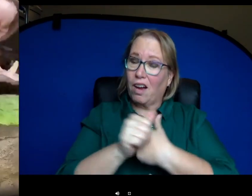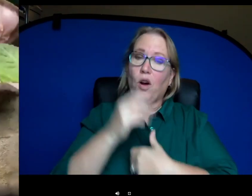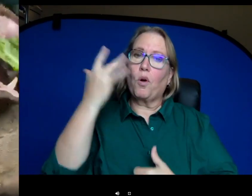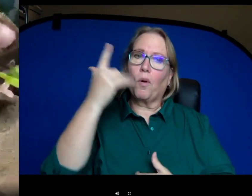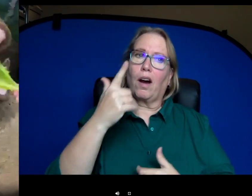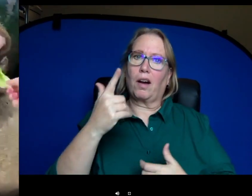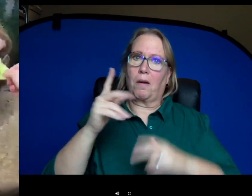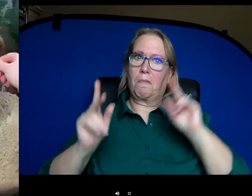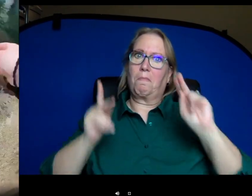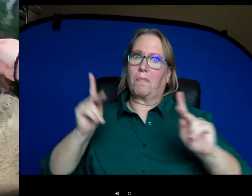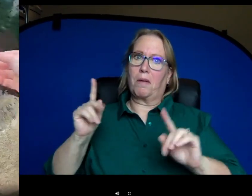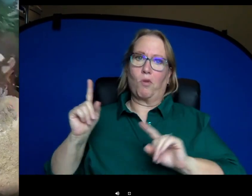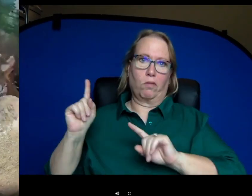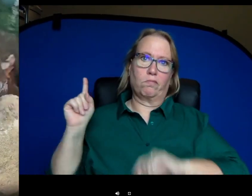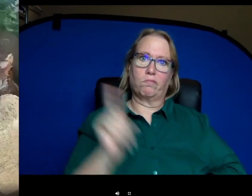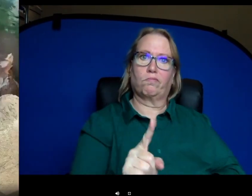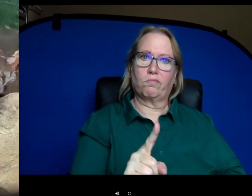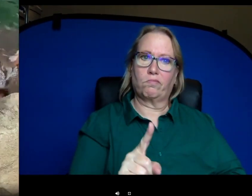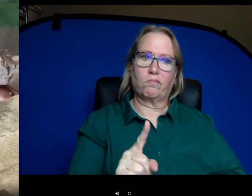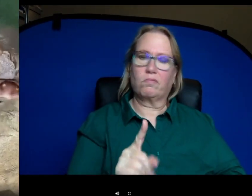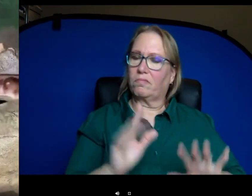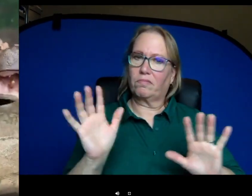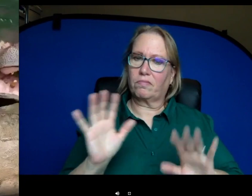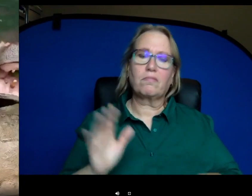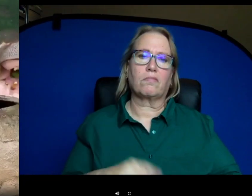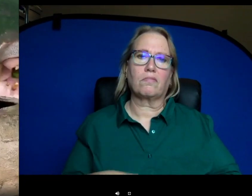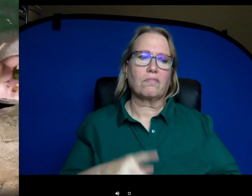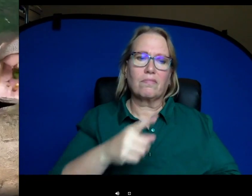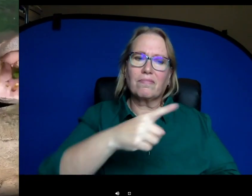with humans more often than other predators. These guys aren't trying to